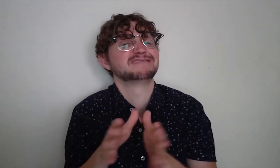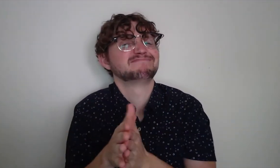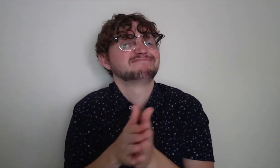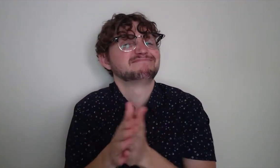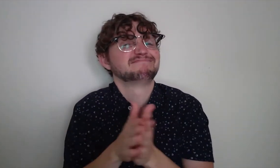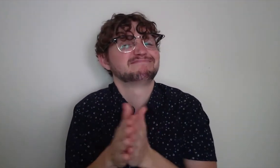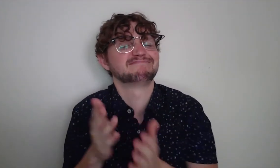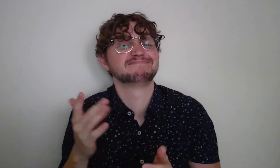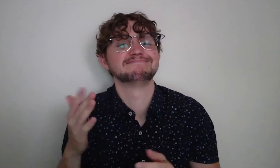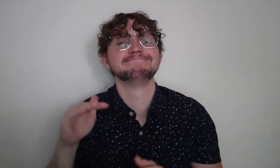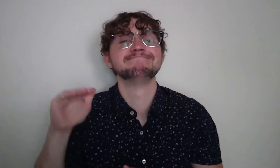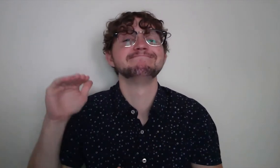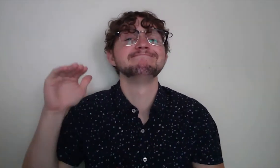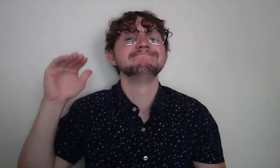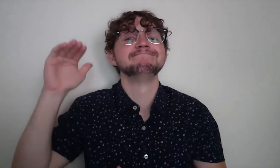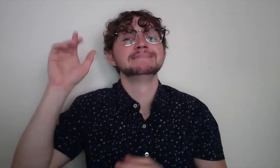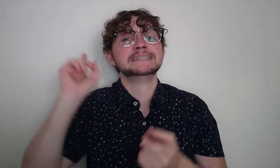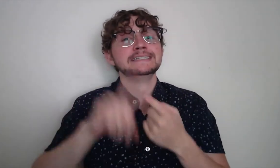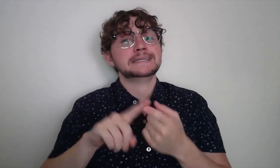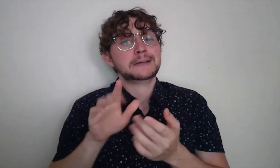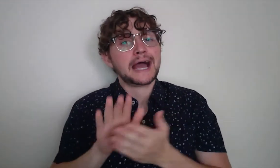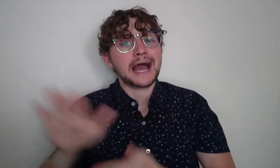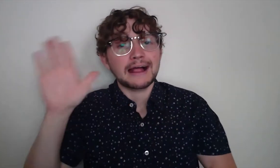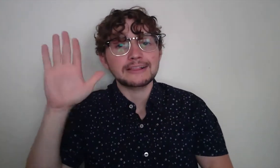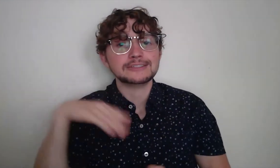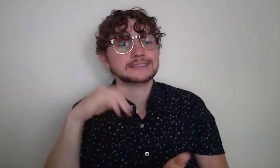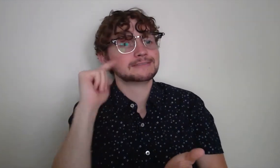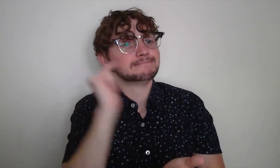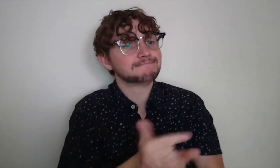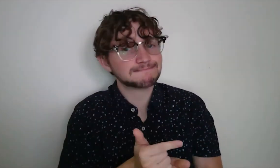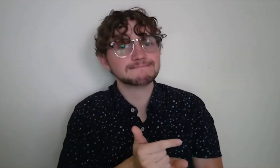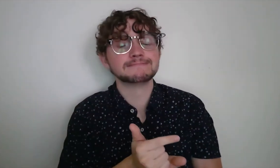taking photos of my family through my childhood and somewhere along the way.